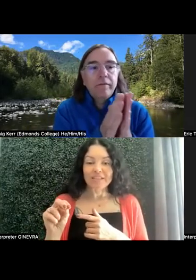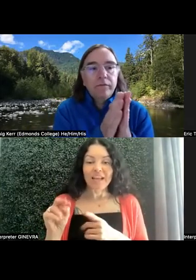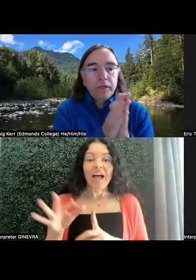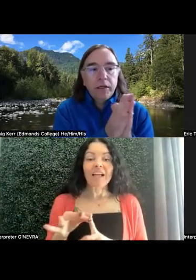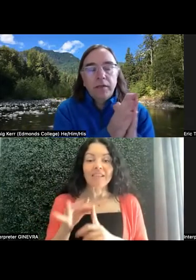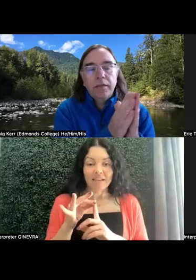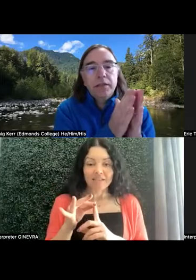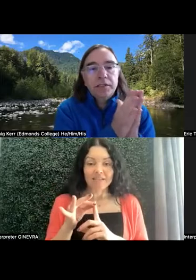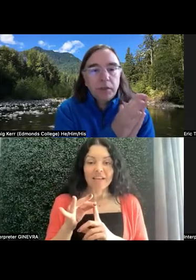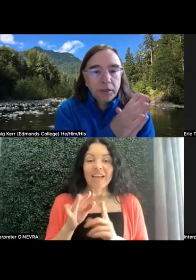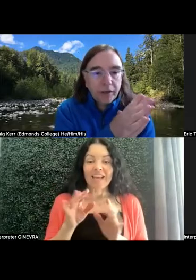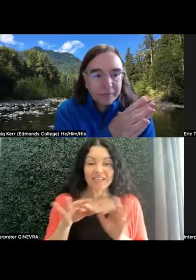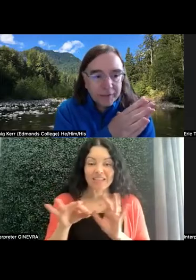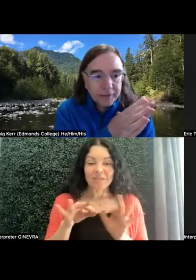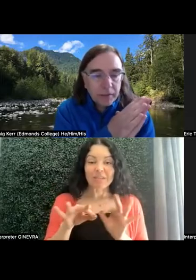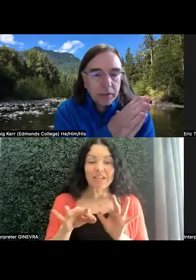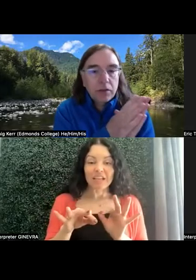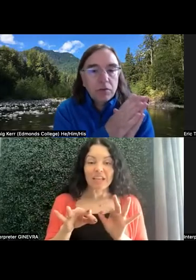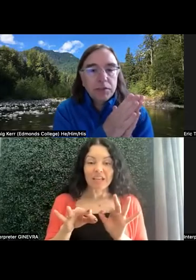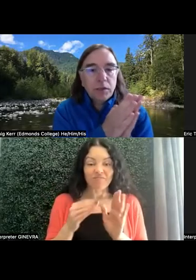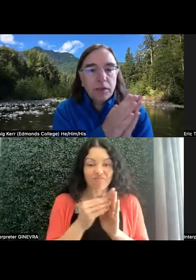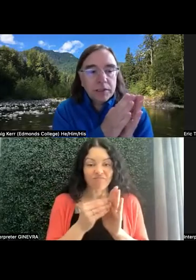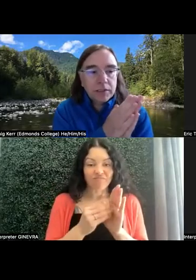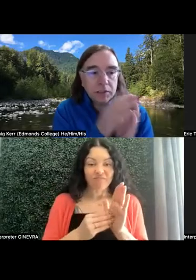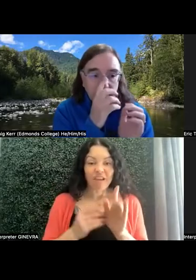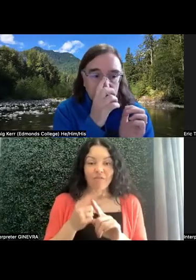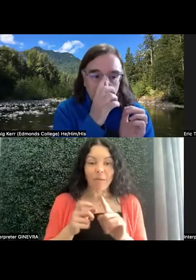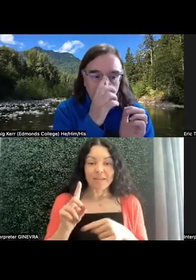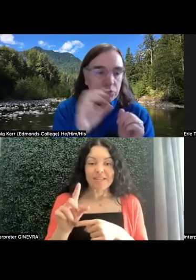via the disability office. And the reason why this is, is because once you